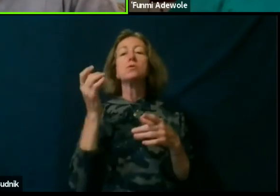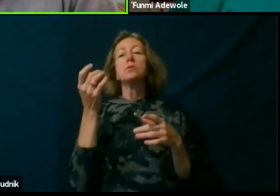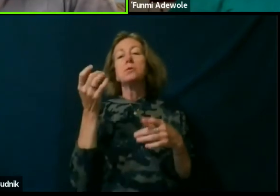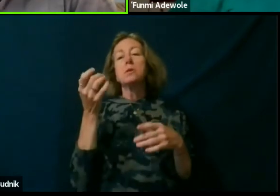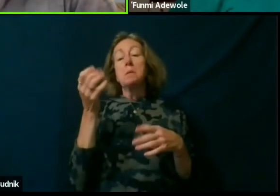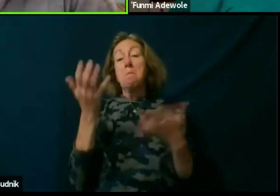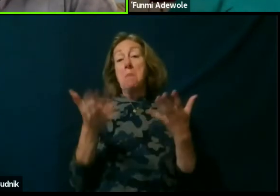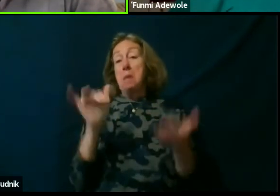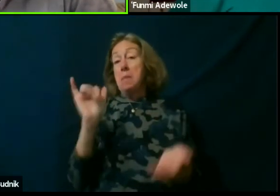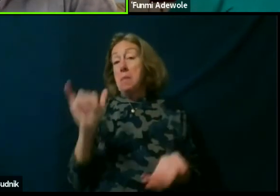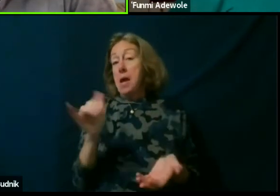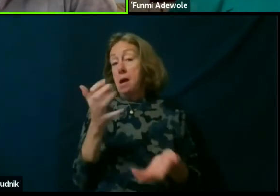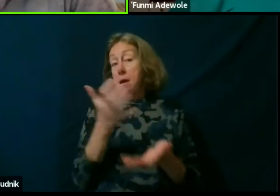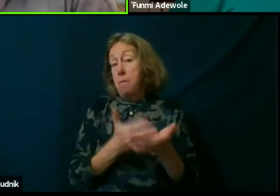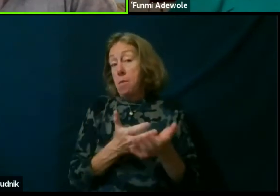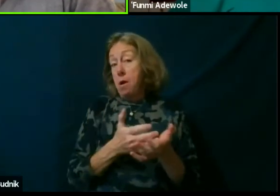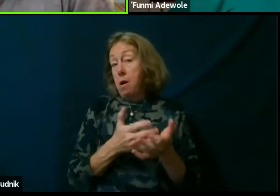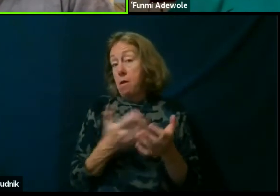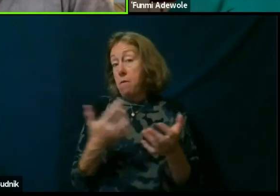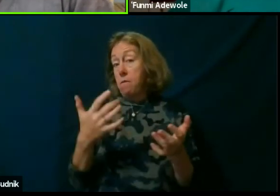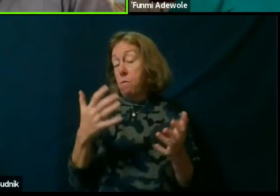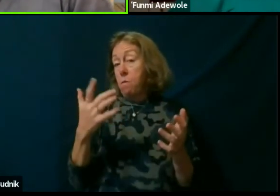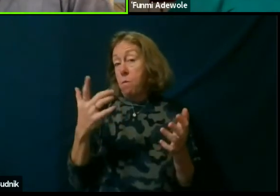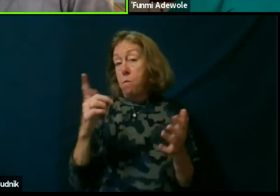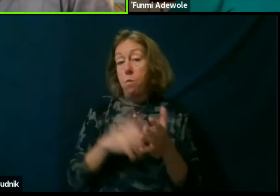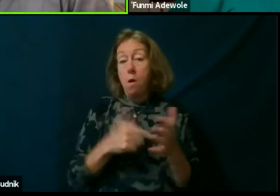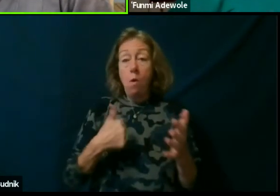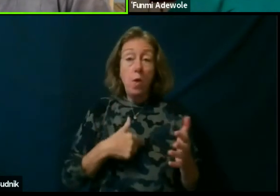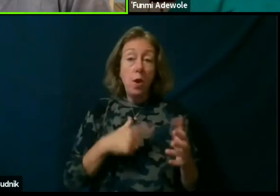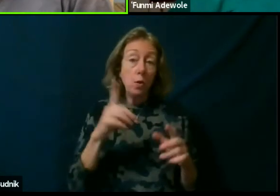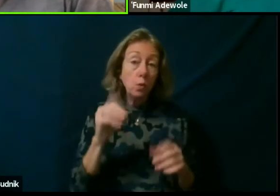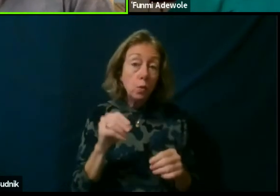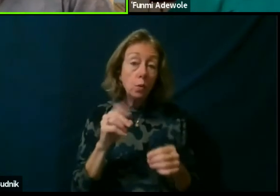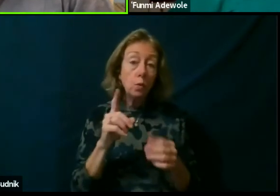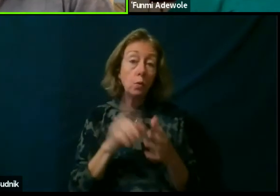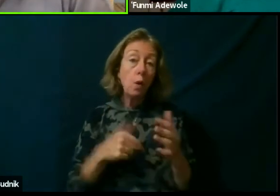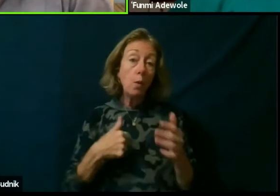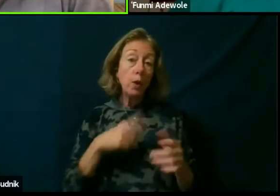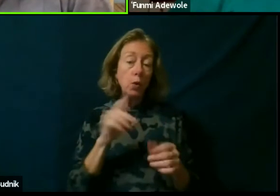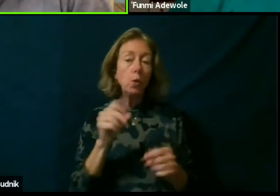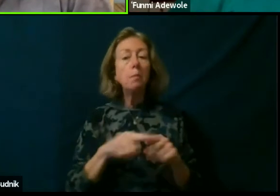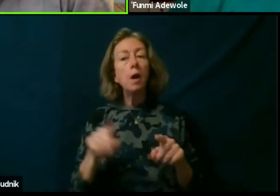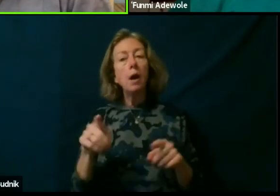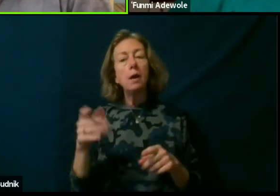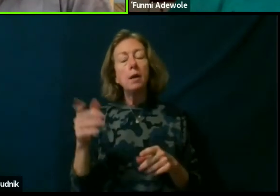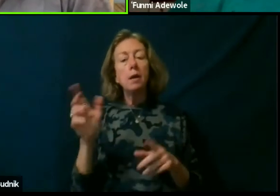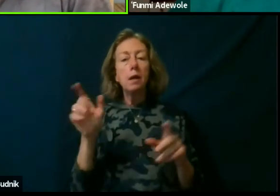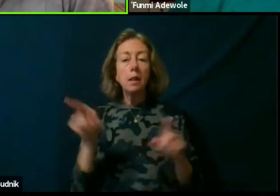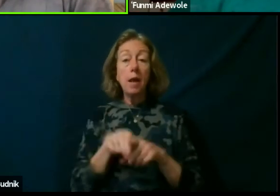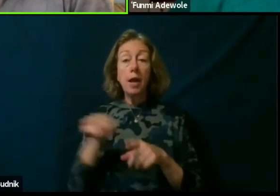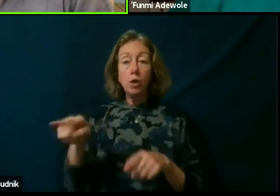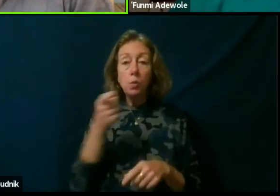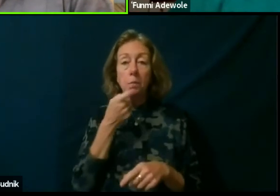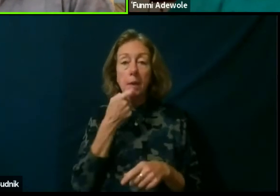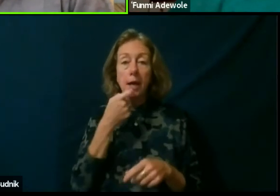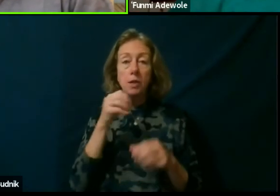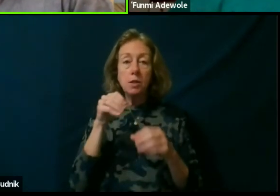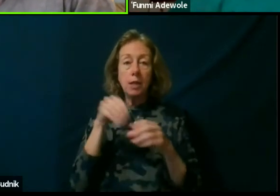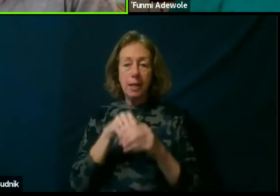of why we do the things we do. But then also the fact that you, like you rightly mentioned, in terms of academia,